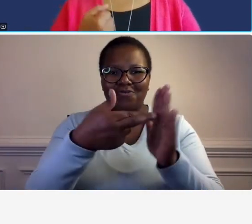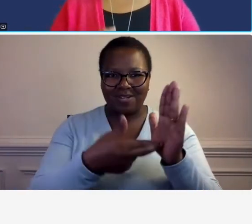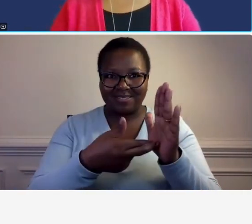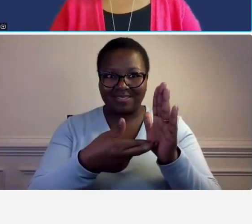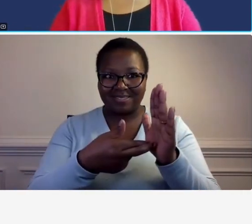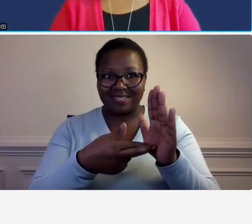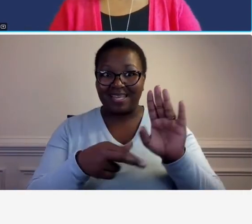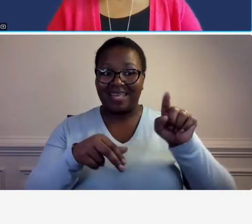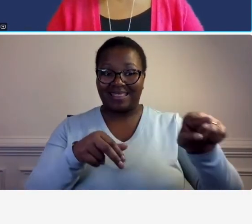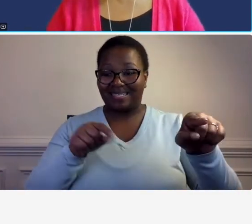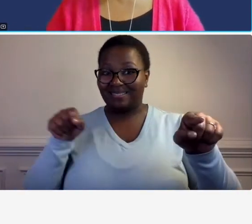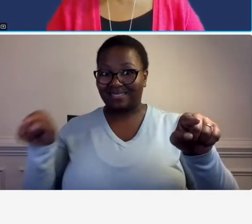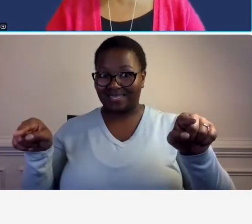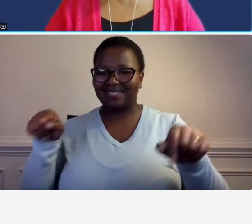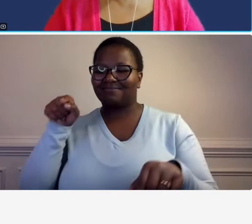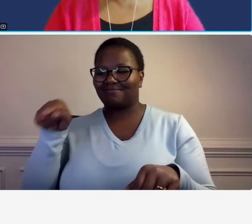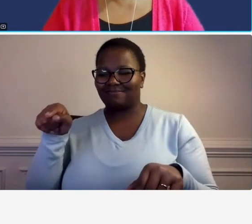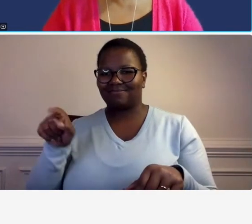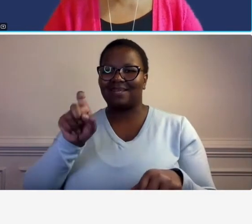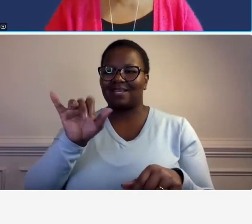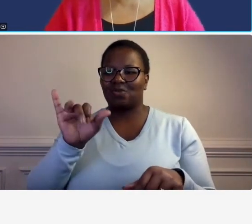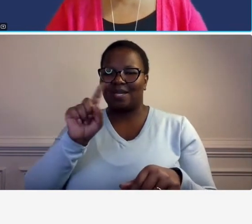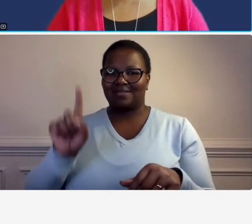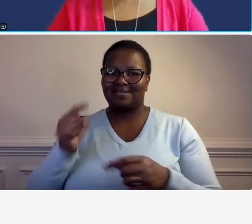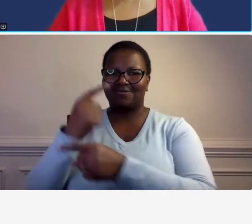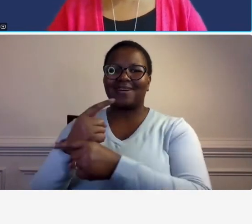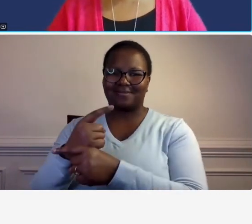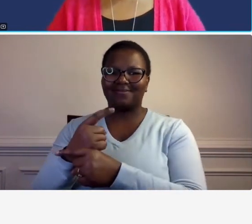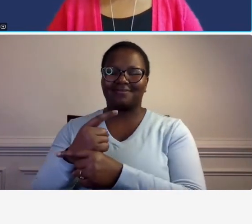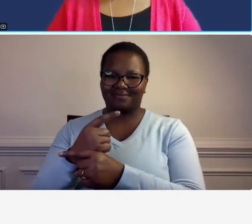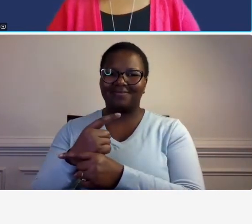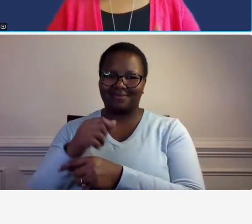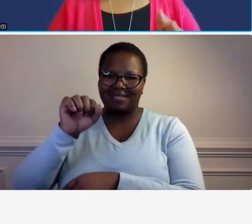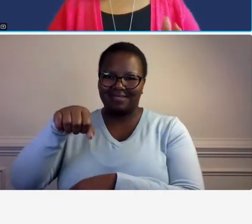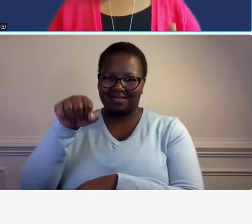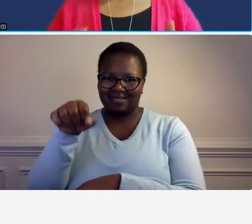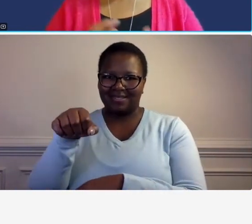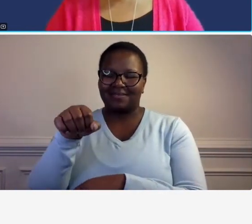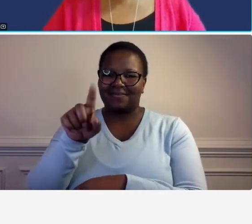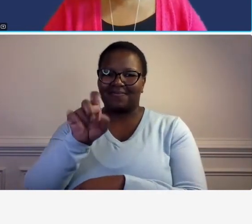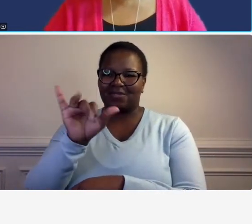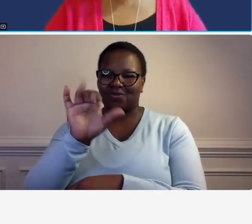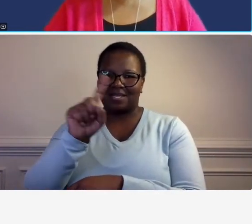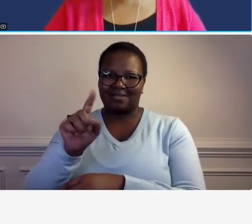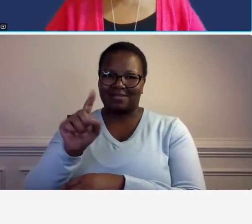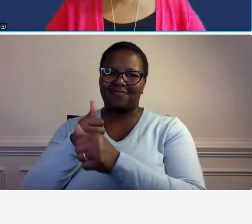if it's xyz company i see that coming in on the chat so yeah so um that is something that